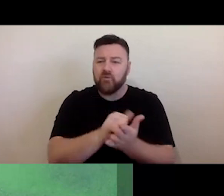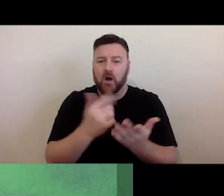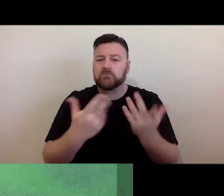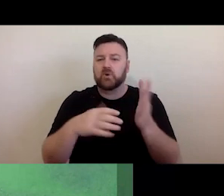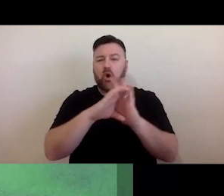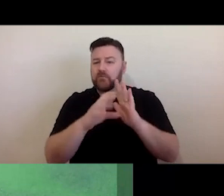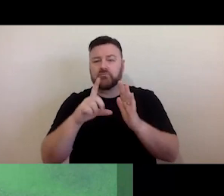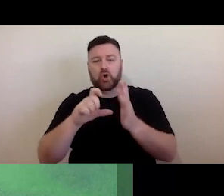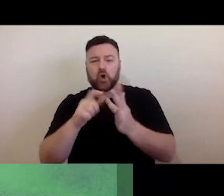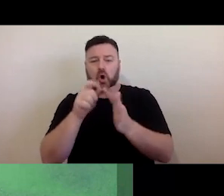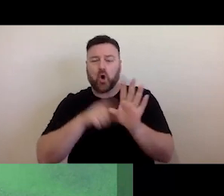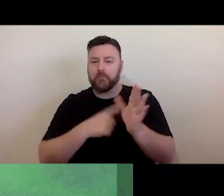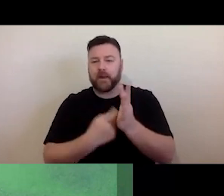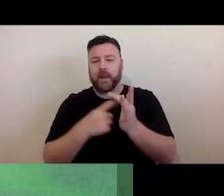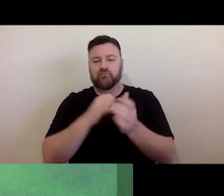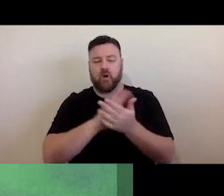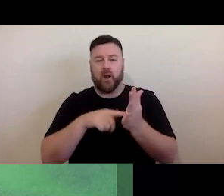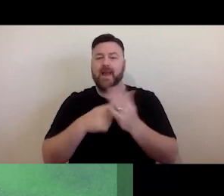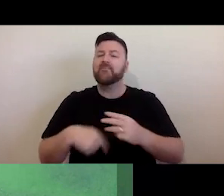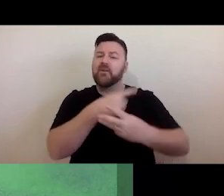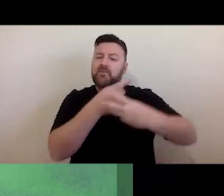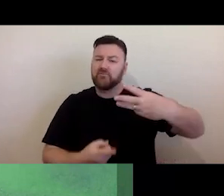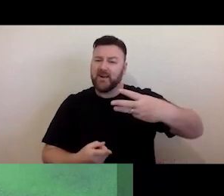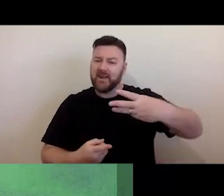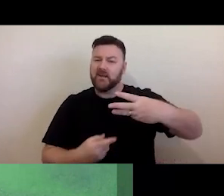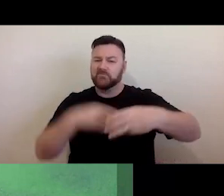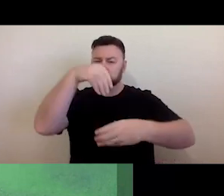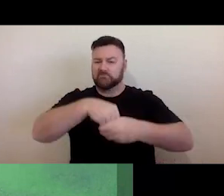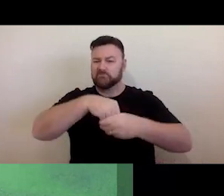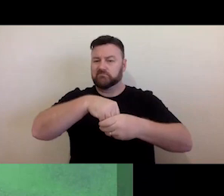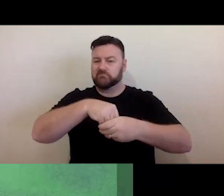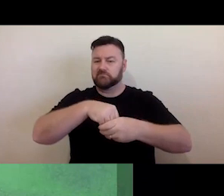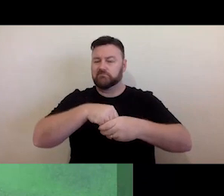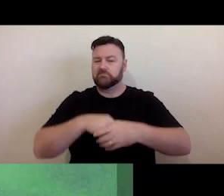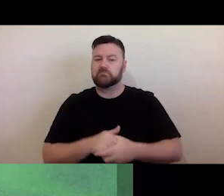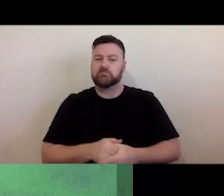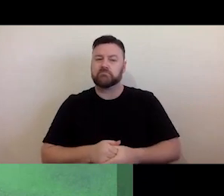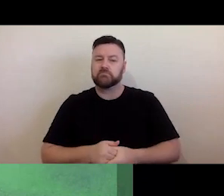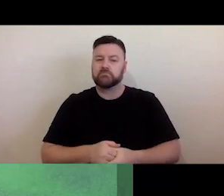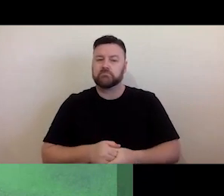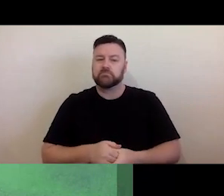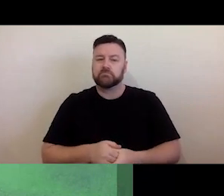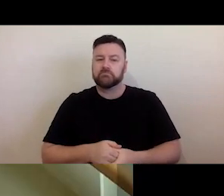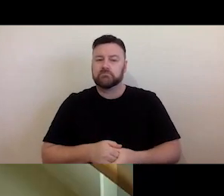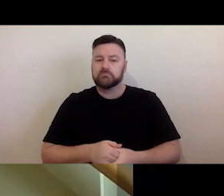that there are kind of three main aspects about copyright that come into play. In particular, it's important to understand what